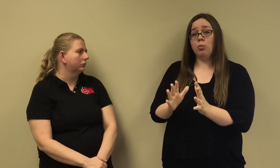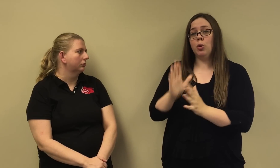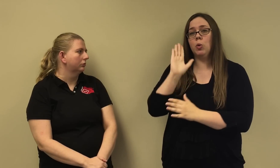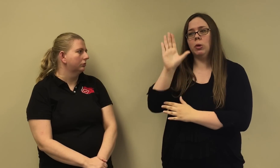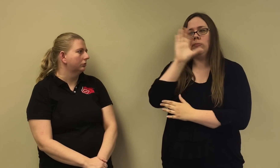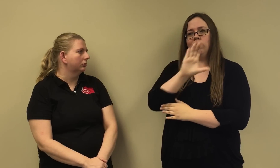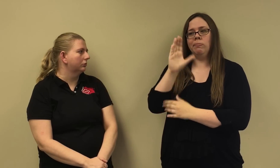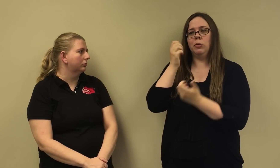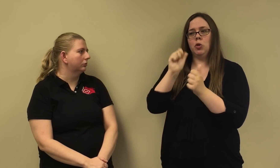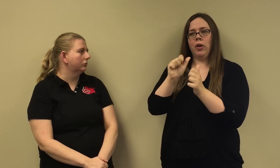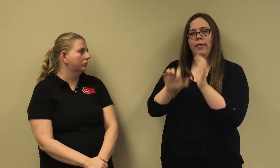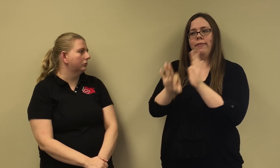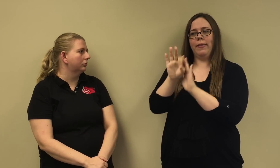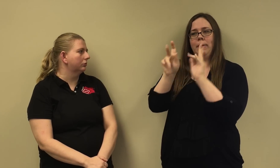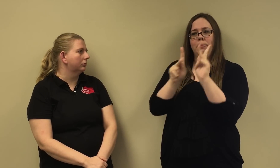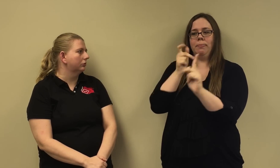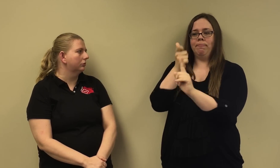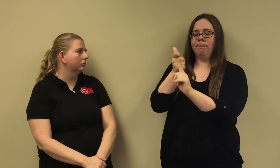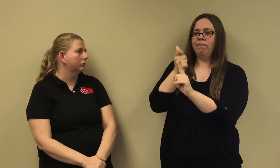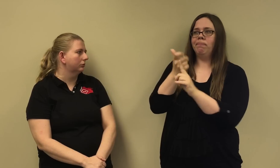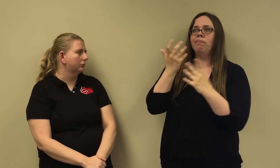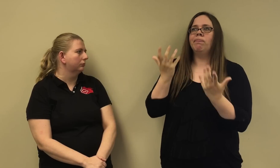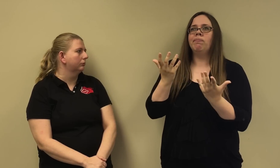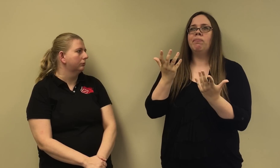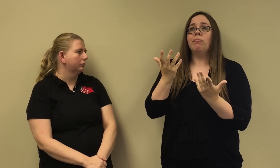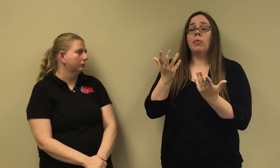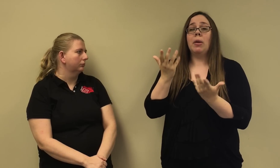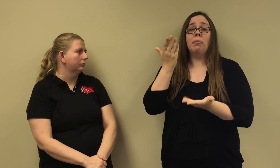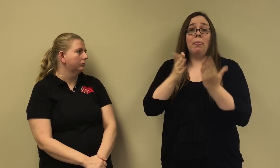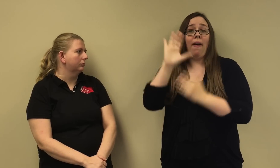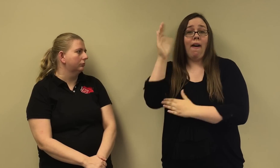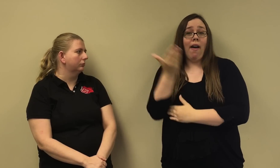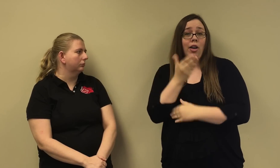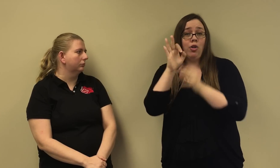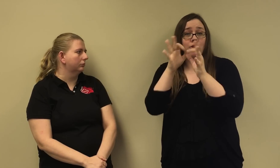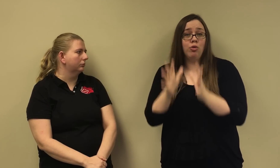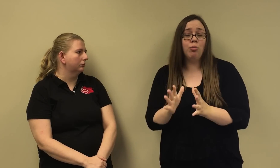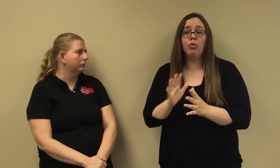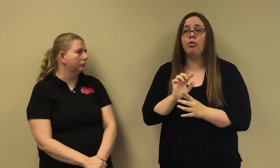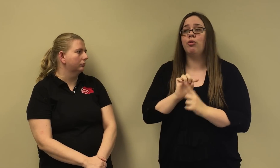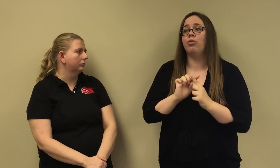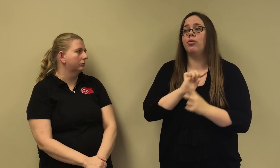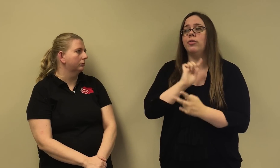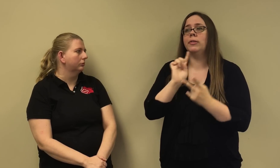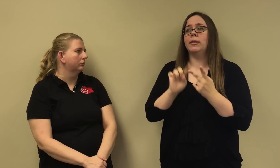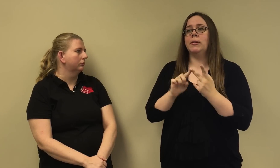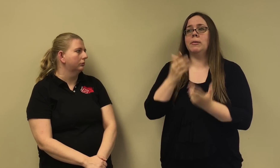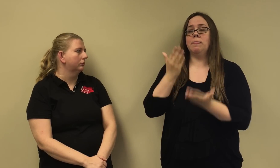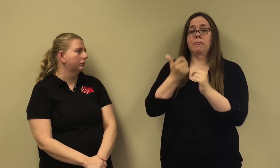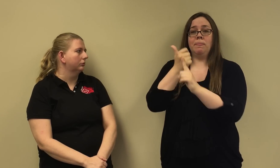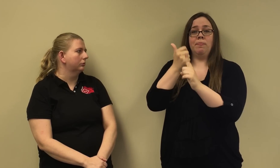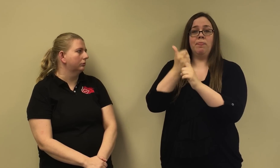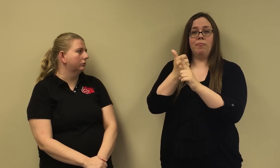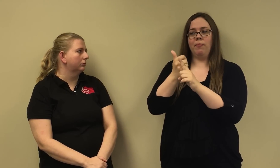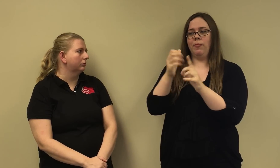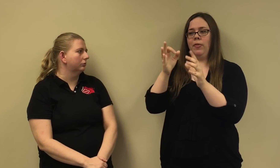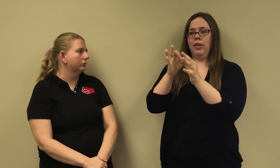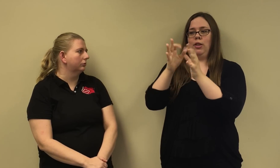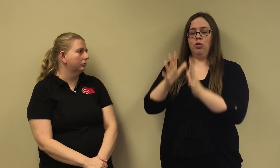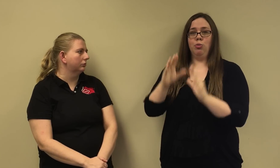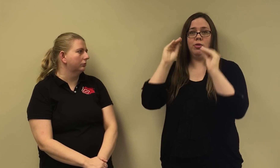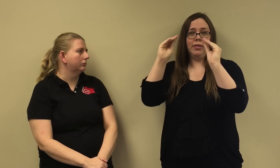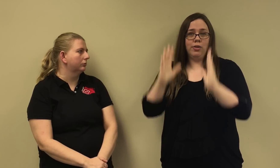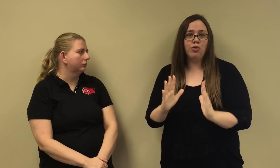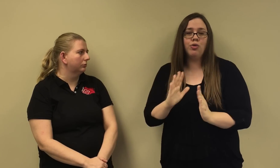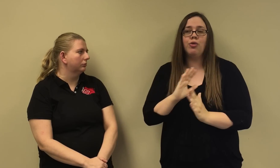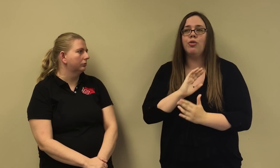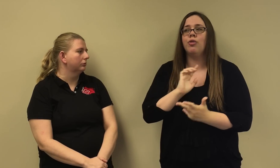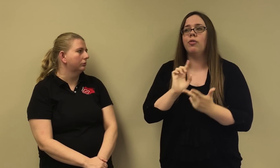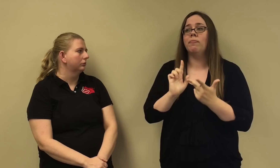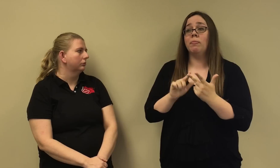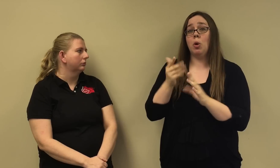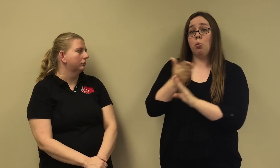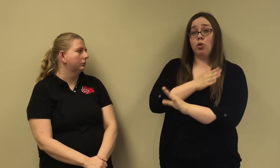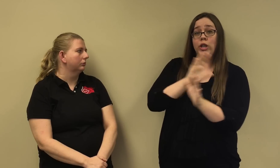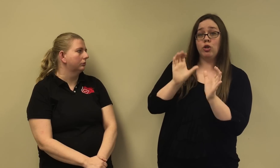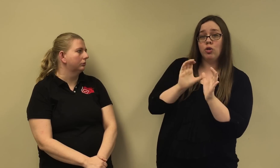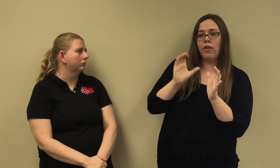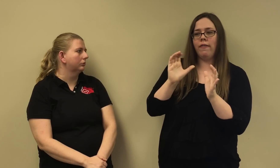For the Interpreters, we are seeking hiring entitles, Interpreter that teaches in ITP programs,